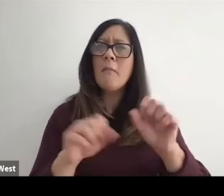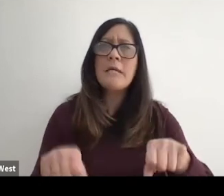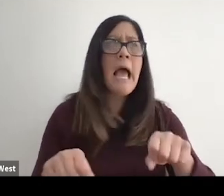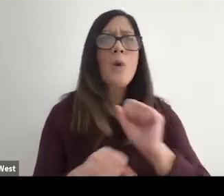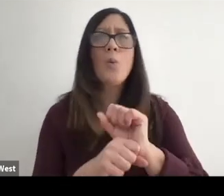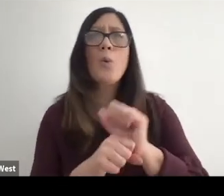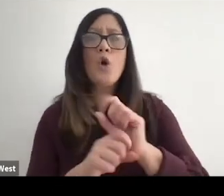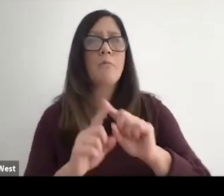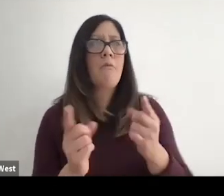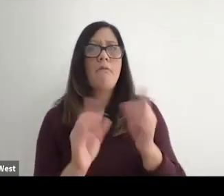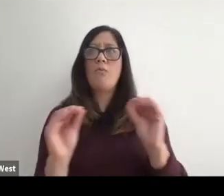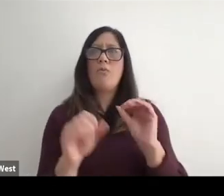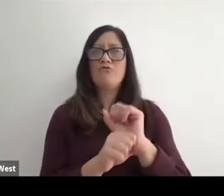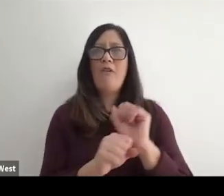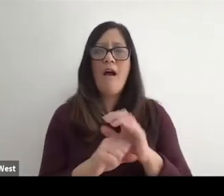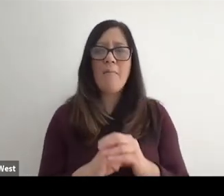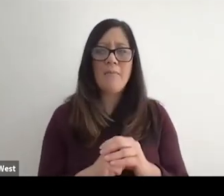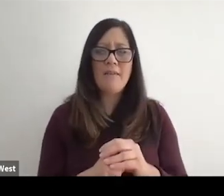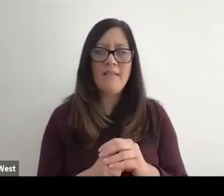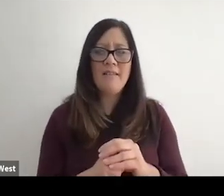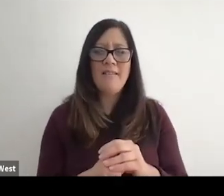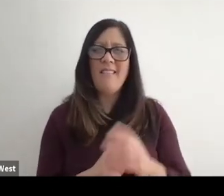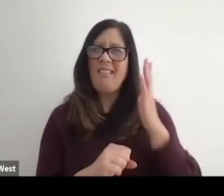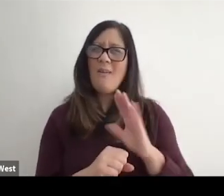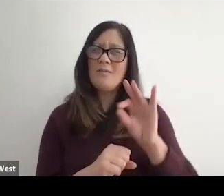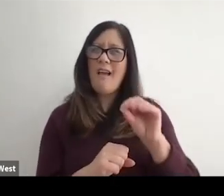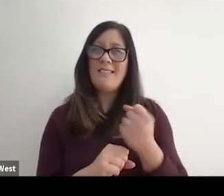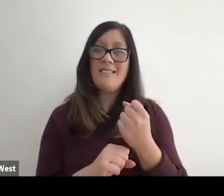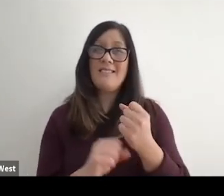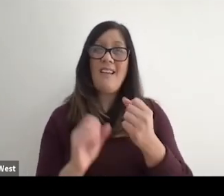work eligible to work could not. And that number really hasn't moved 30